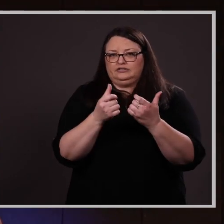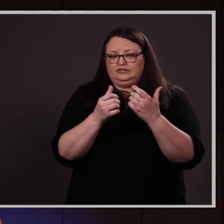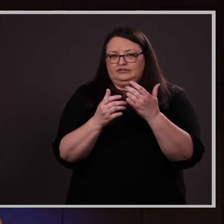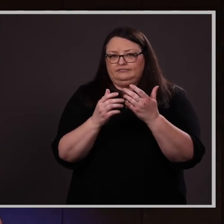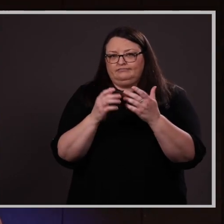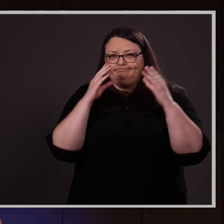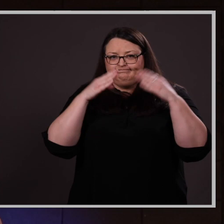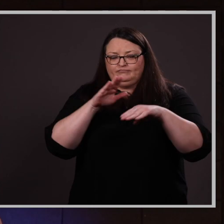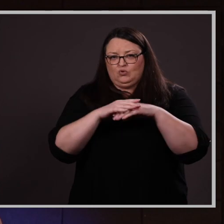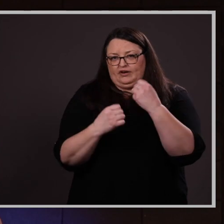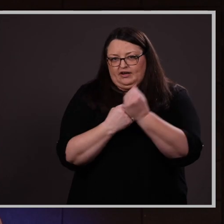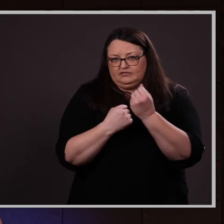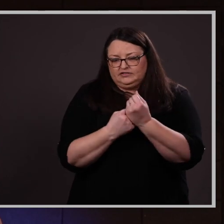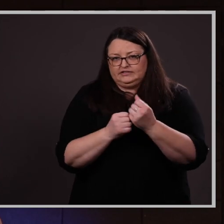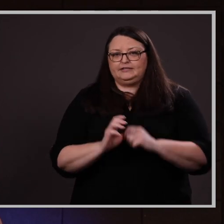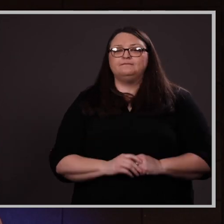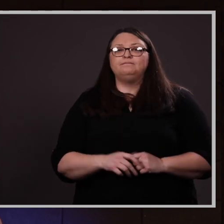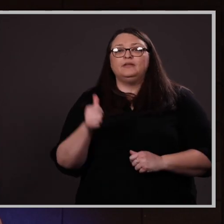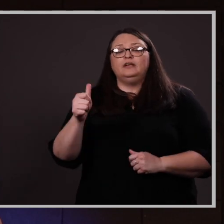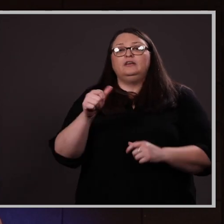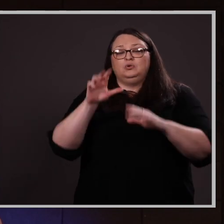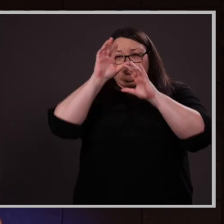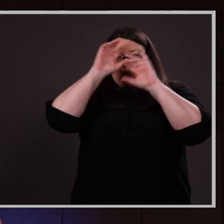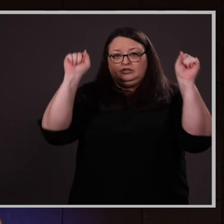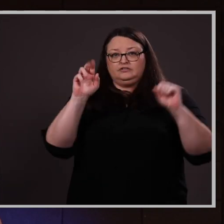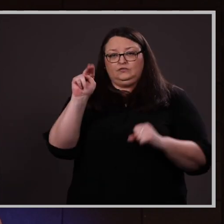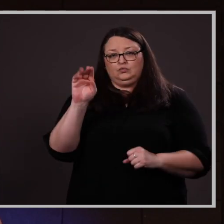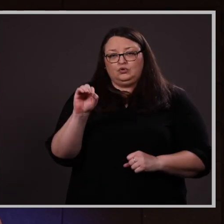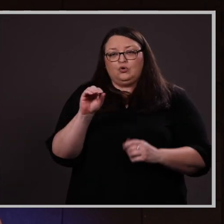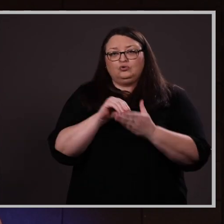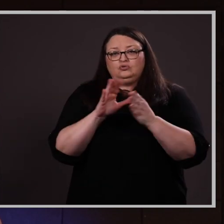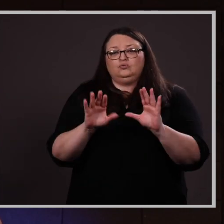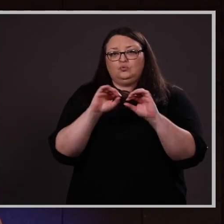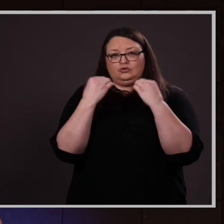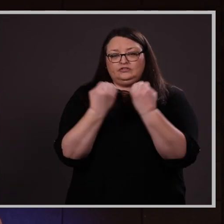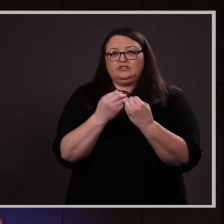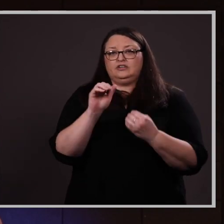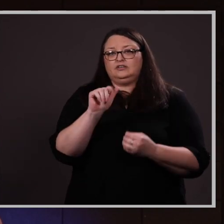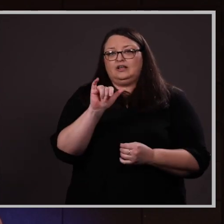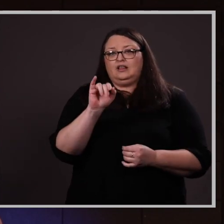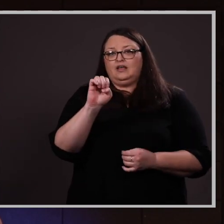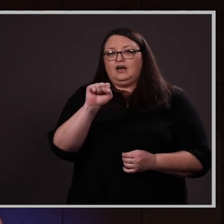Kolten served as president of UNO student organization Allies for Sign Language for